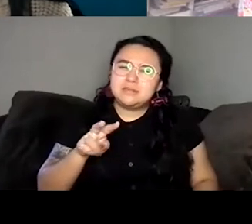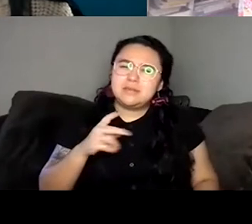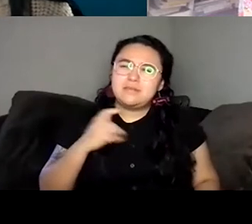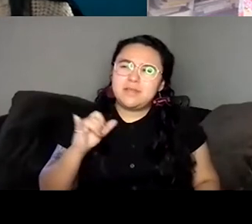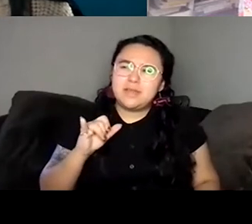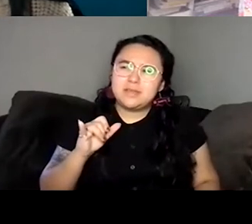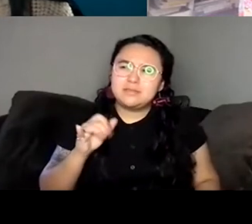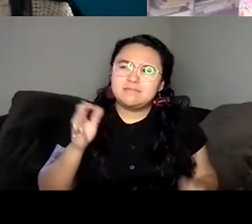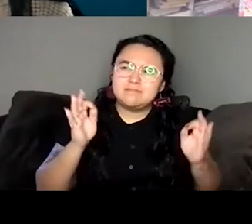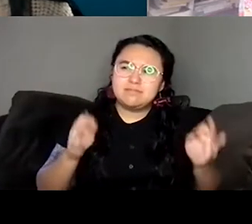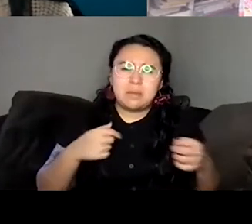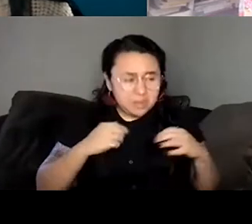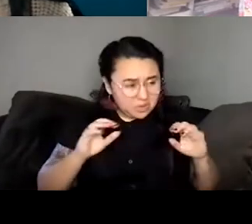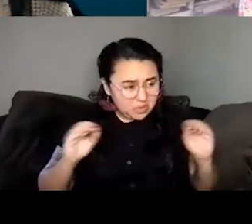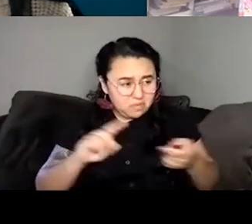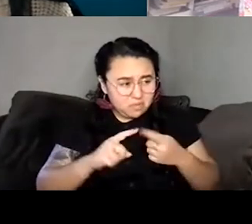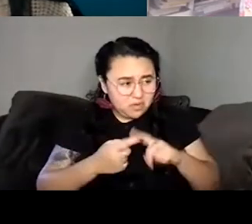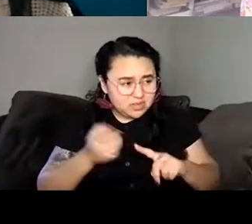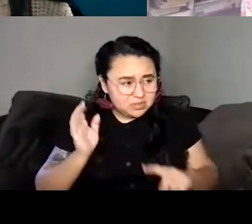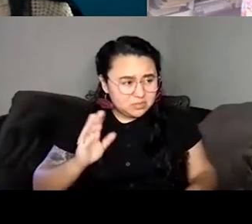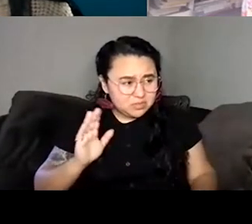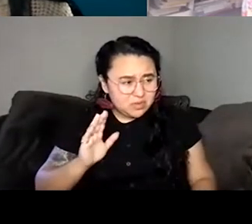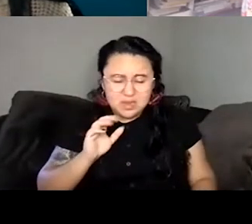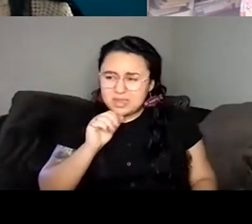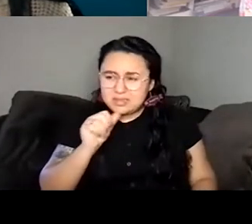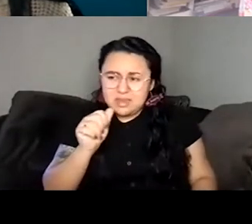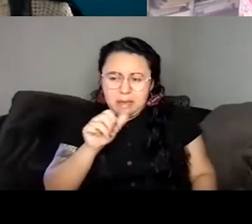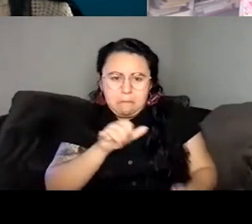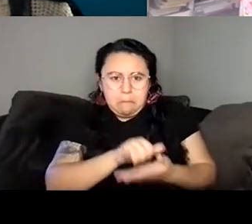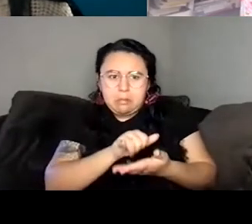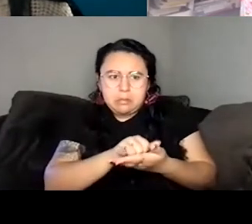I was like, I've had no friends. You know, it's not that like this. This exists. You